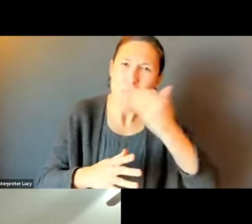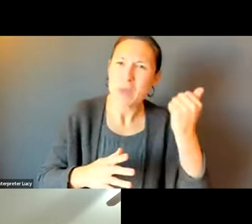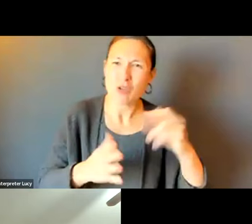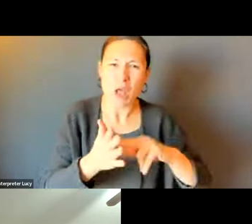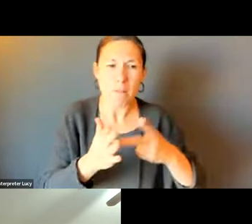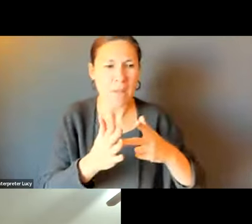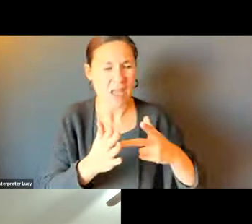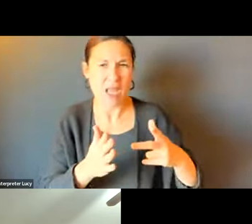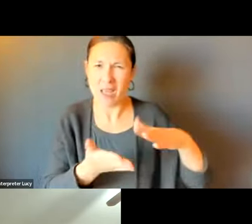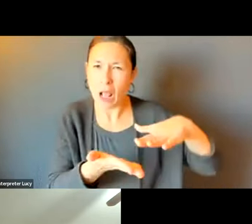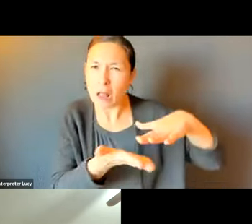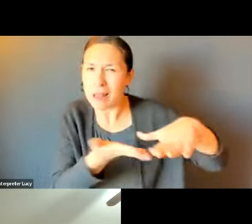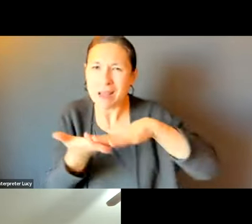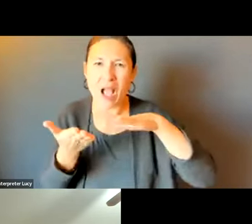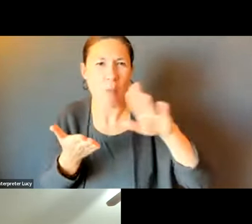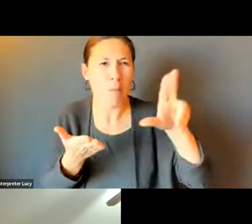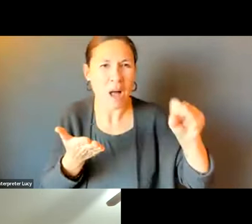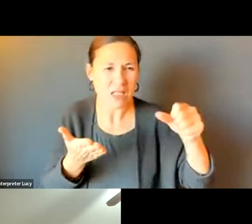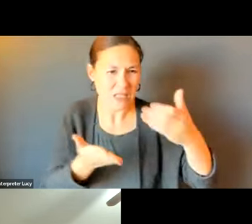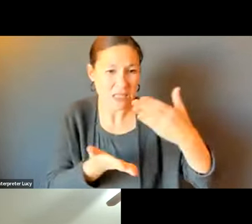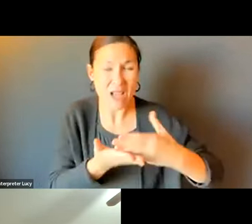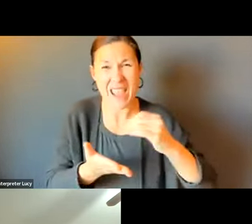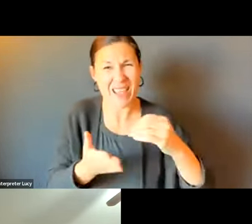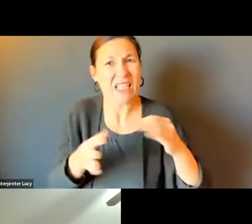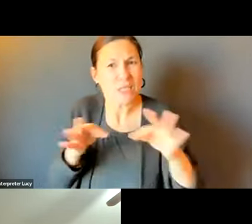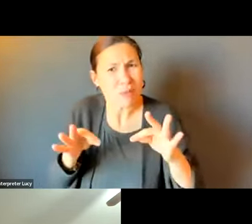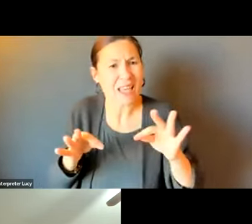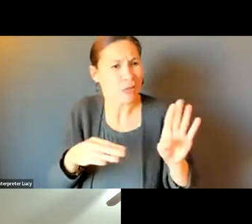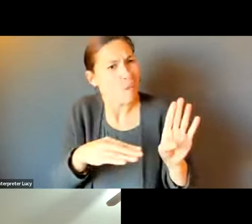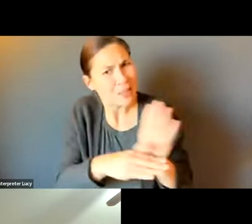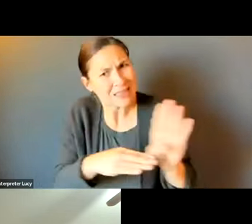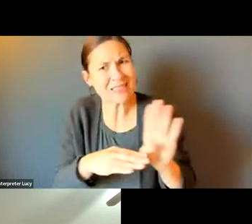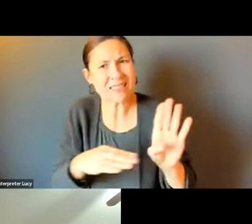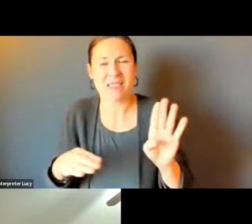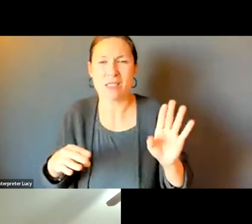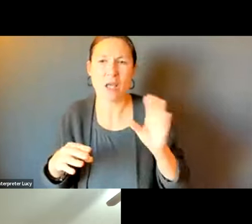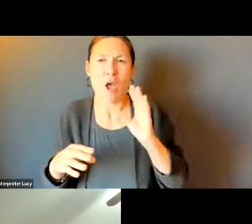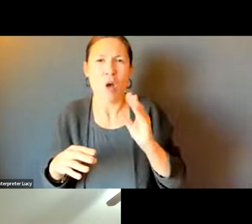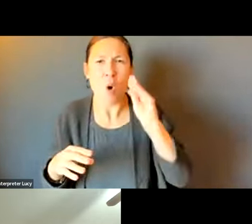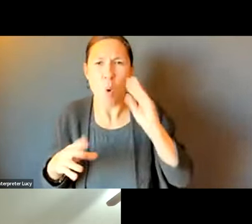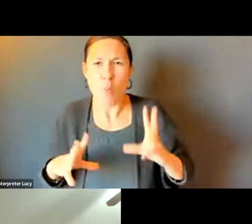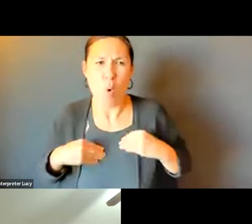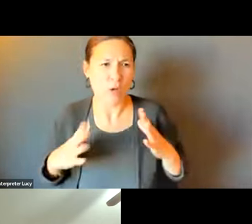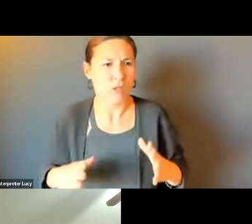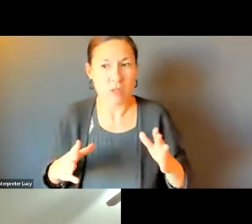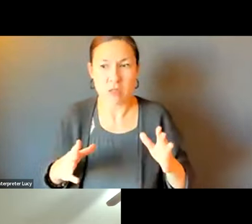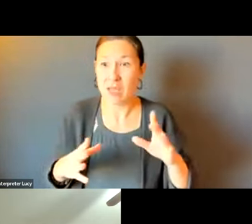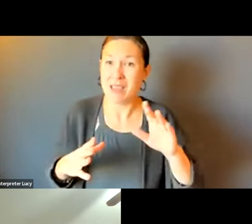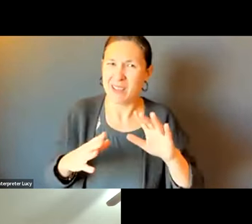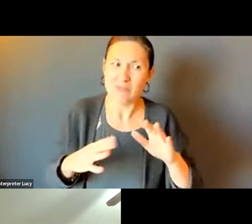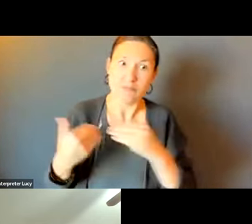UNDERSTAND WHAT GOOD BUS STOP CLEARING LOOKS LIKE. AS -- WHEN IT IS THE RESPONSIBILITY OF THE ABUTTER AS